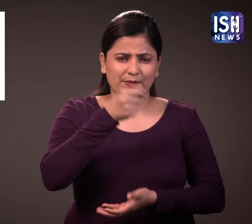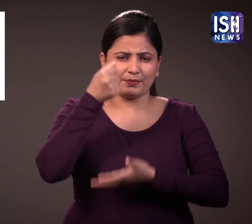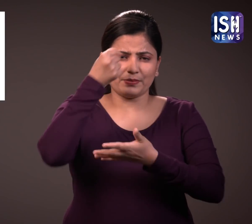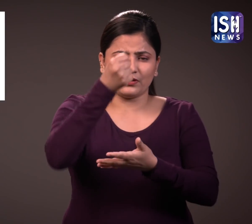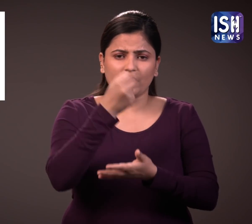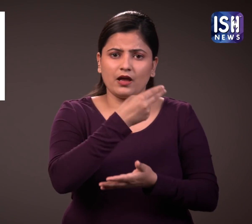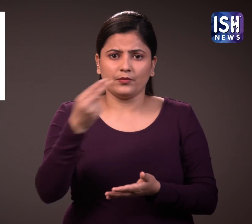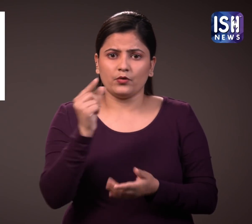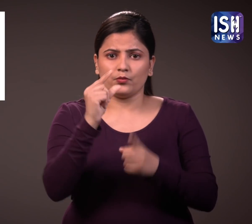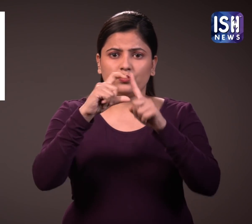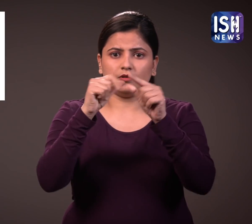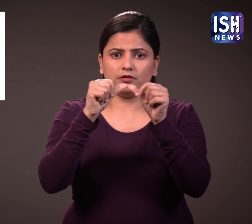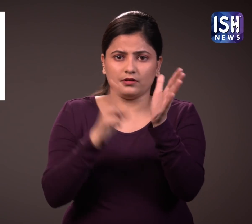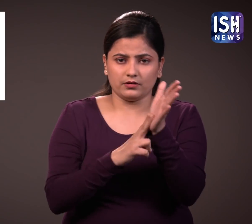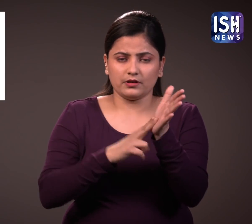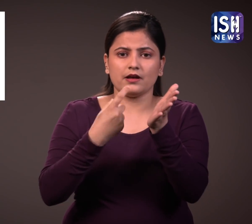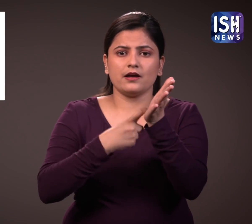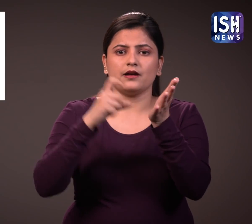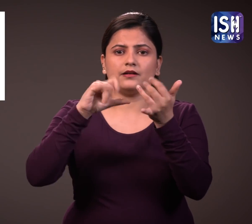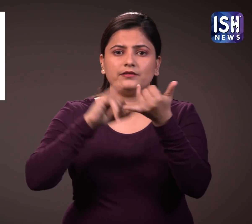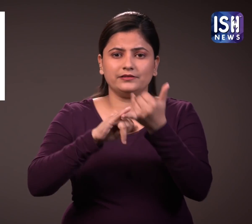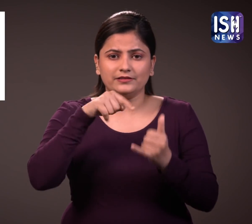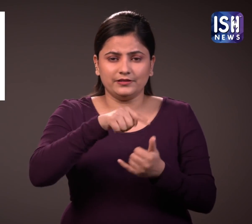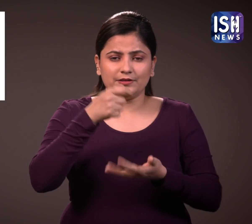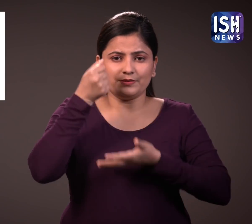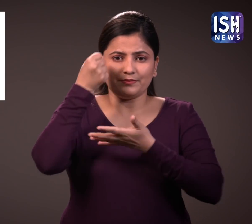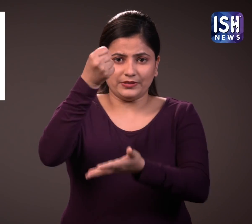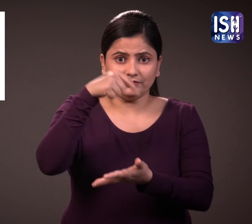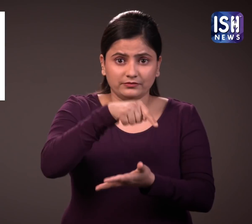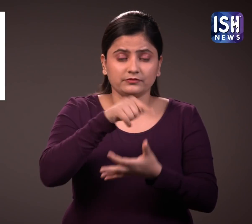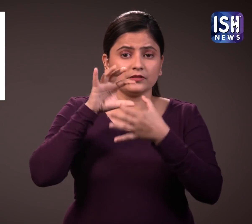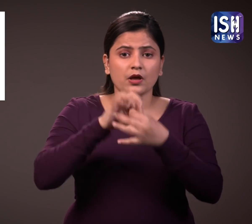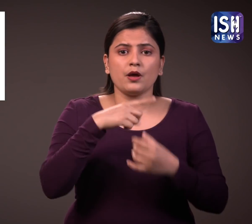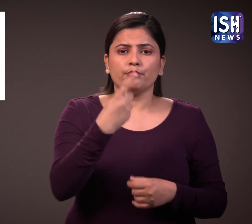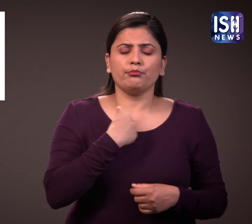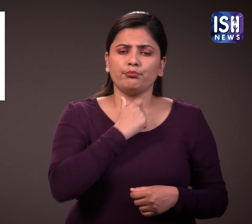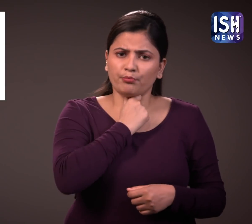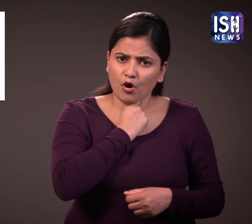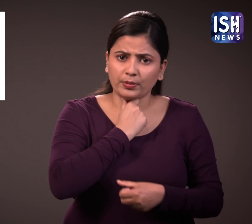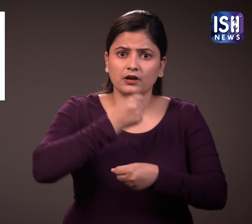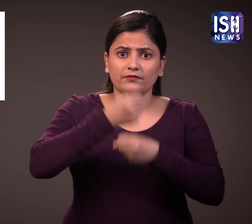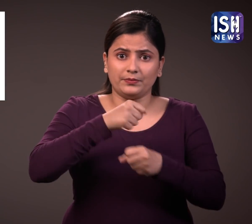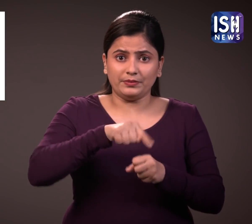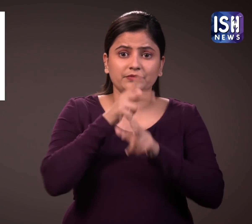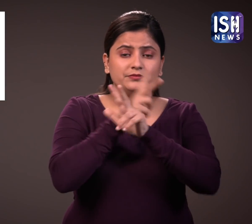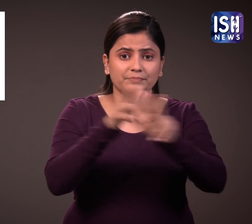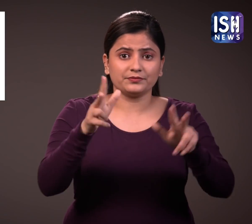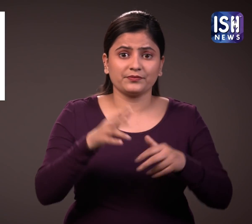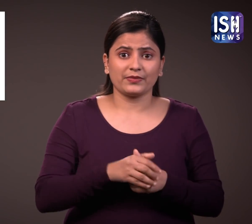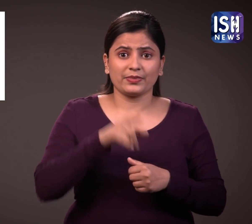The launch of the service under the UDAN RCS is in sync with the government's commitment